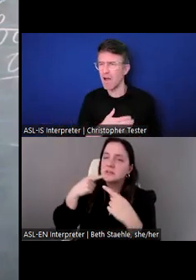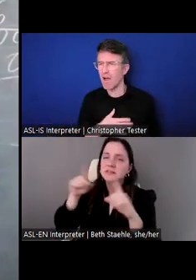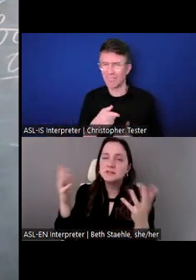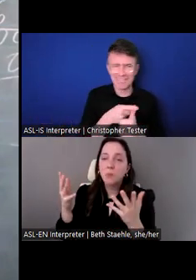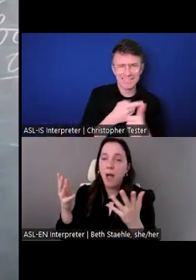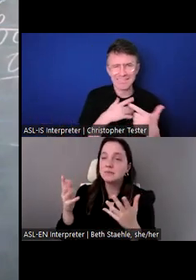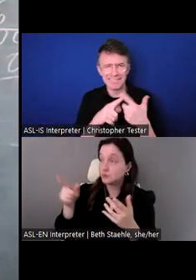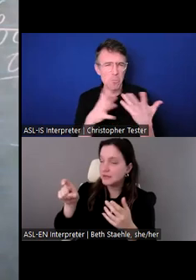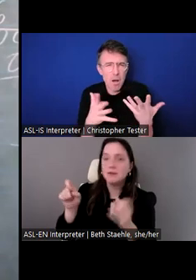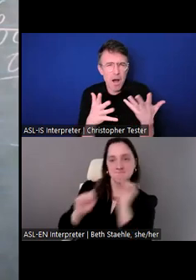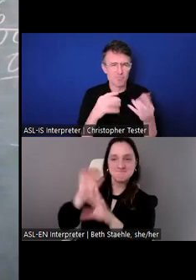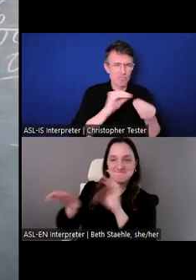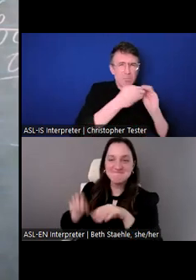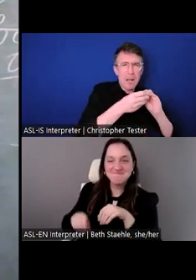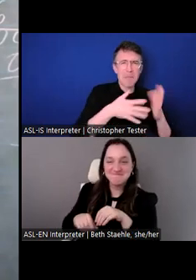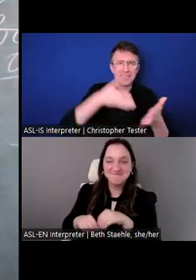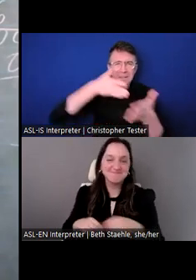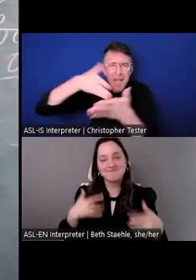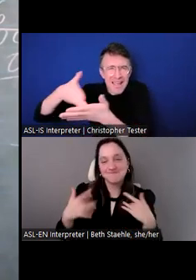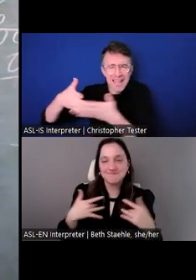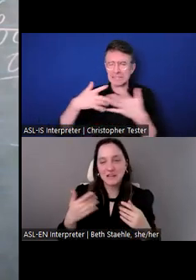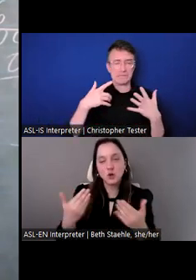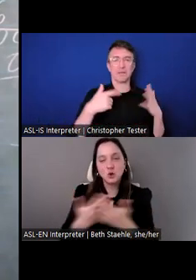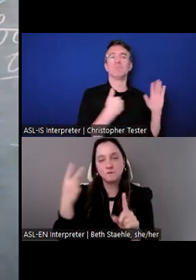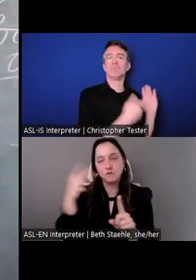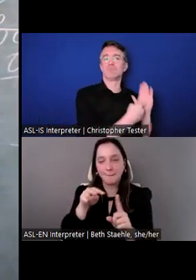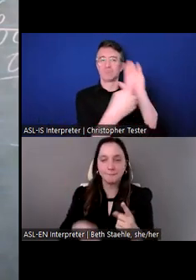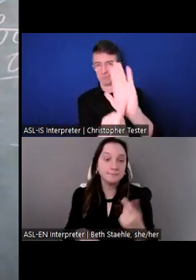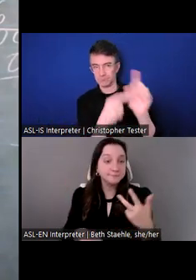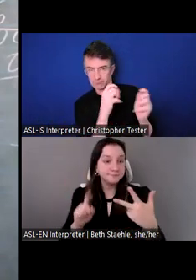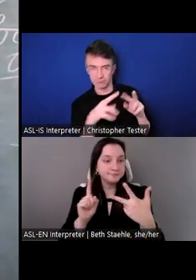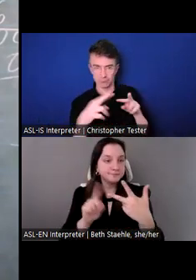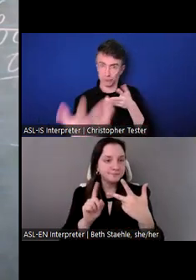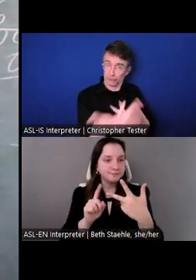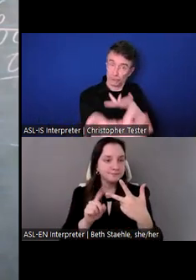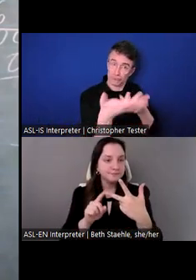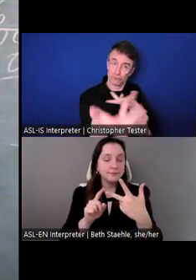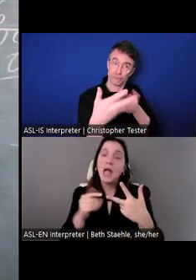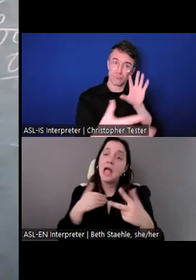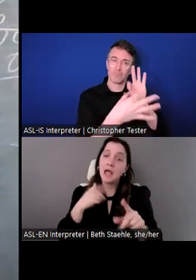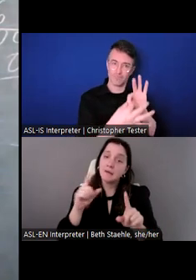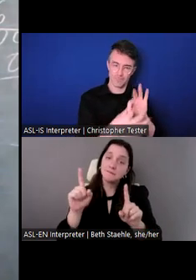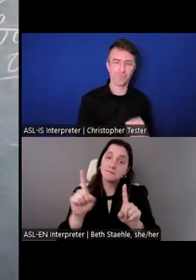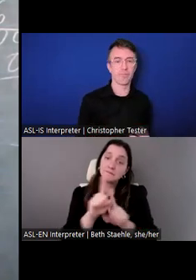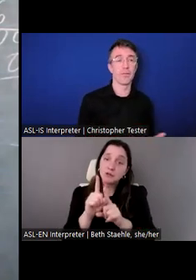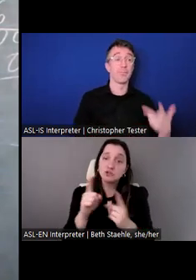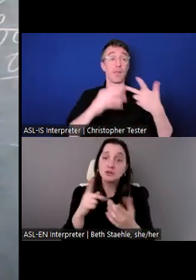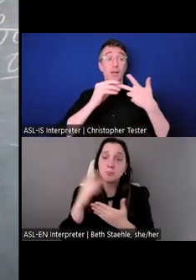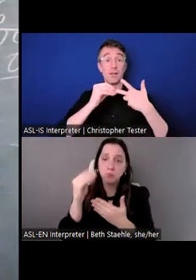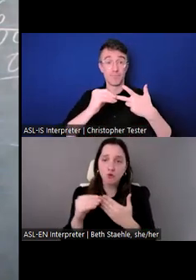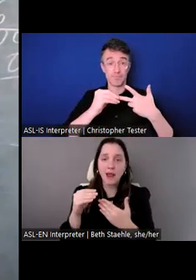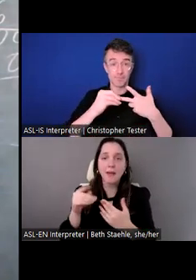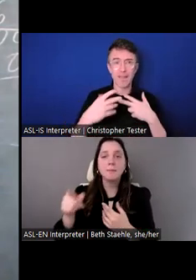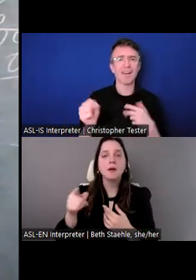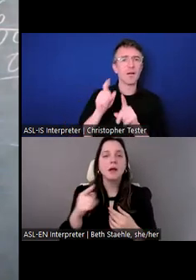We also have a fellowship program that we host every spring, summer, and fall semester.